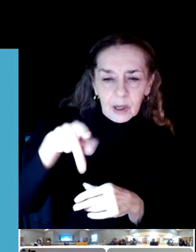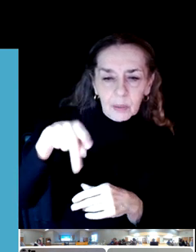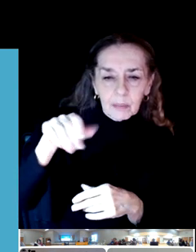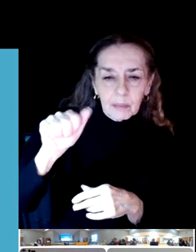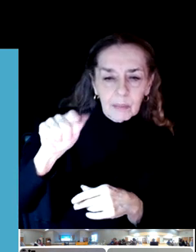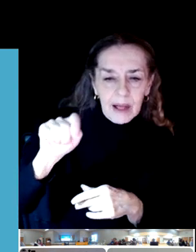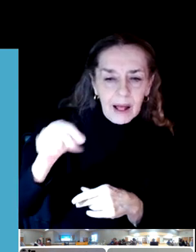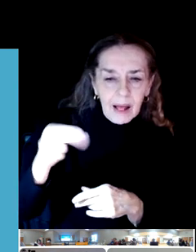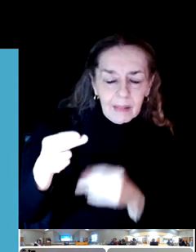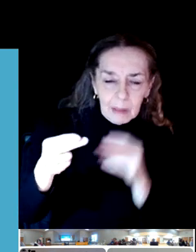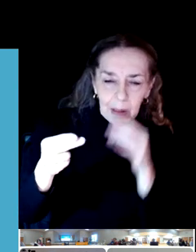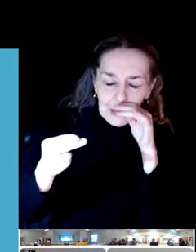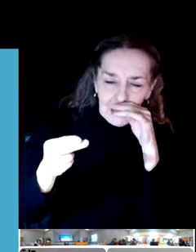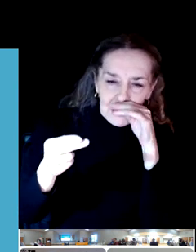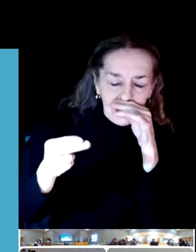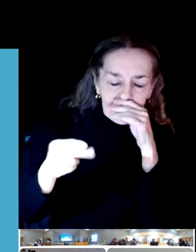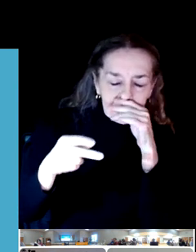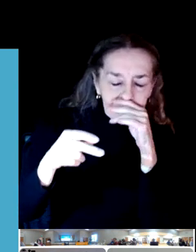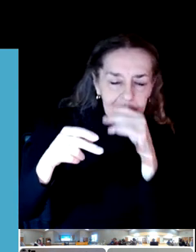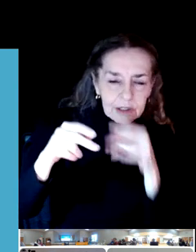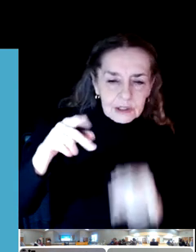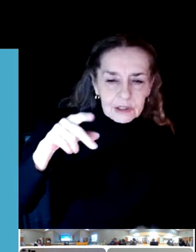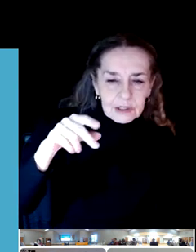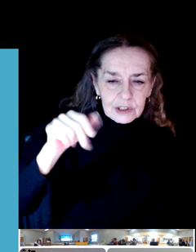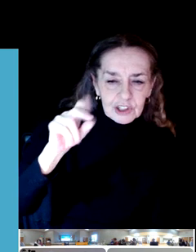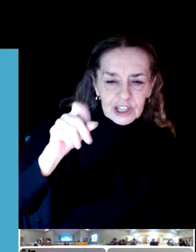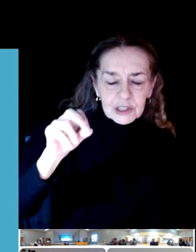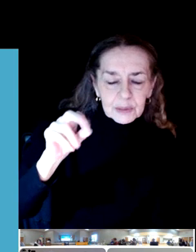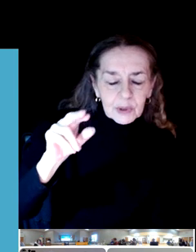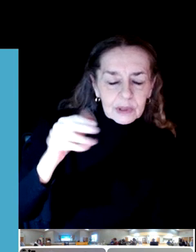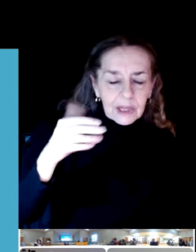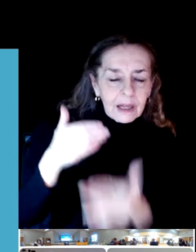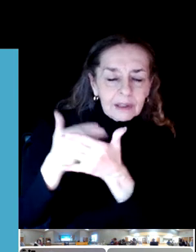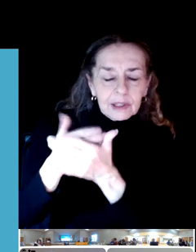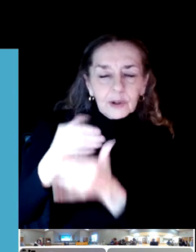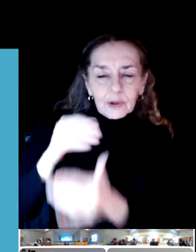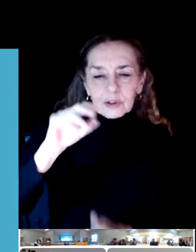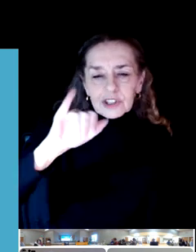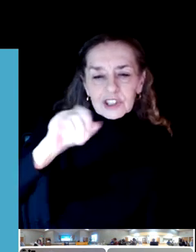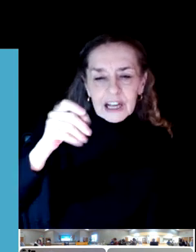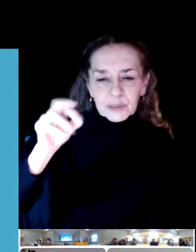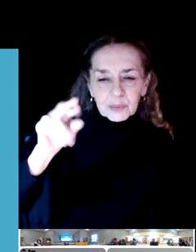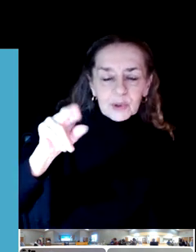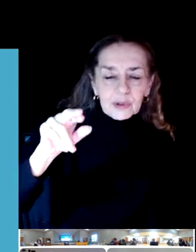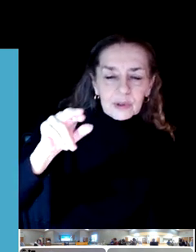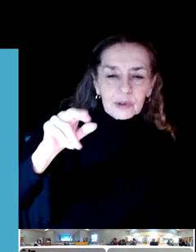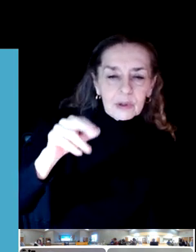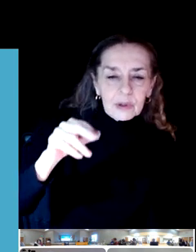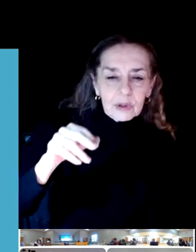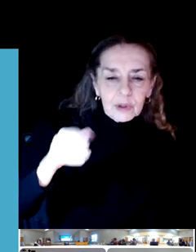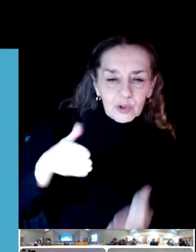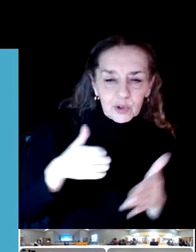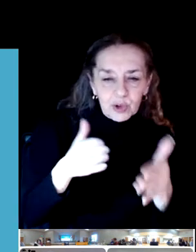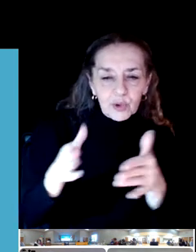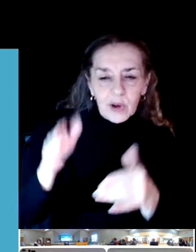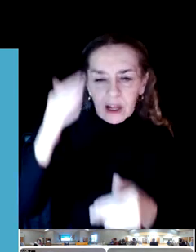And so yeah, Jasper Trailhead is probably the location that you're talking about along Jasper Slough.